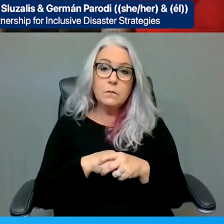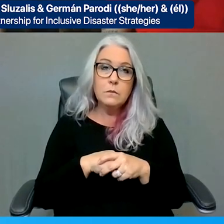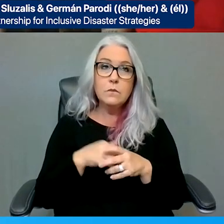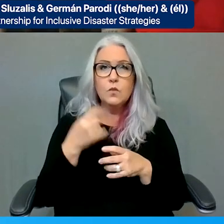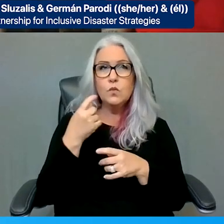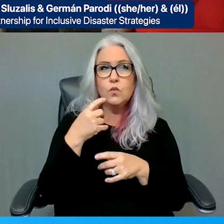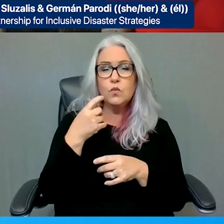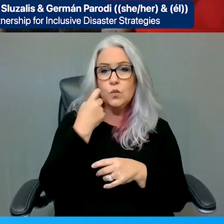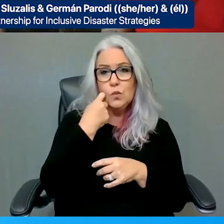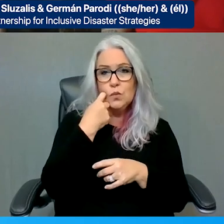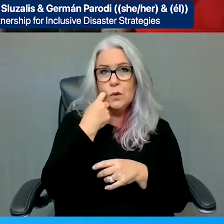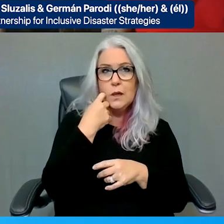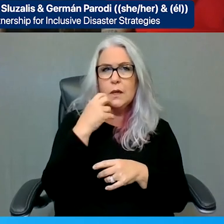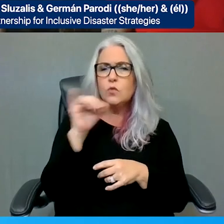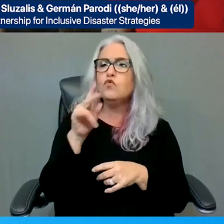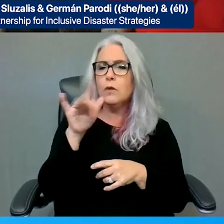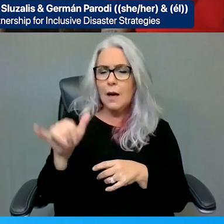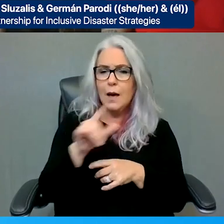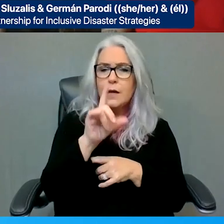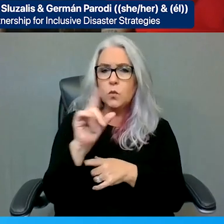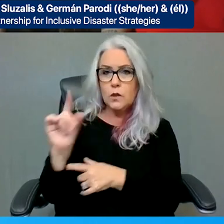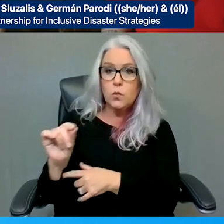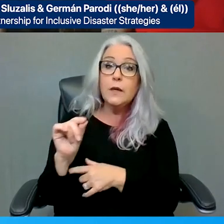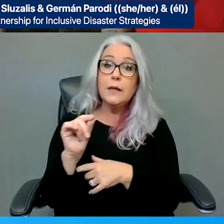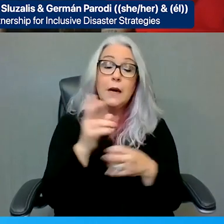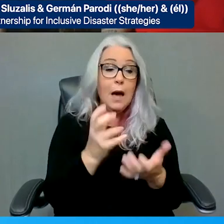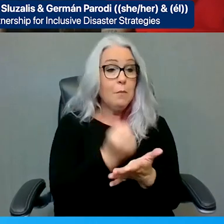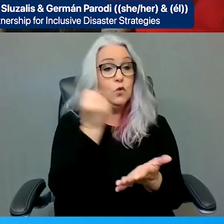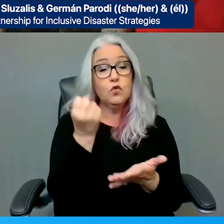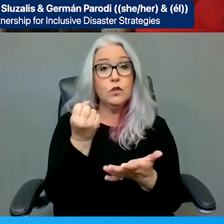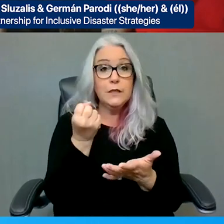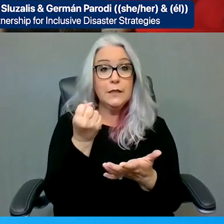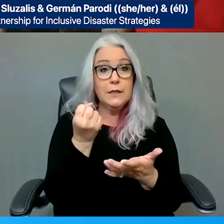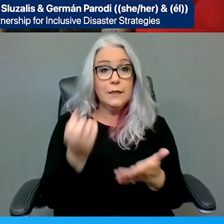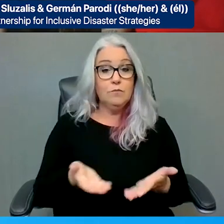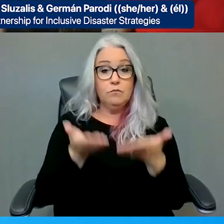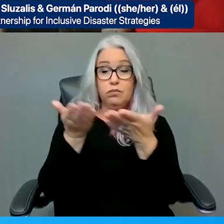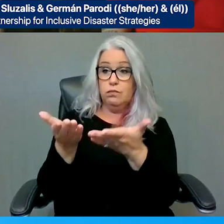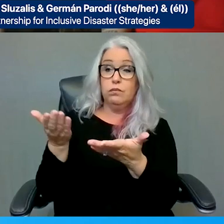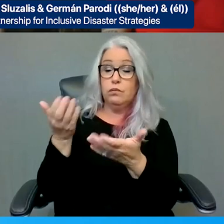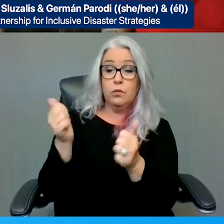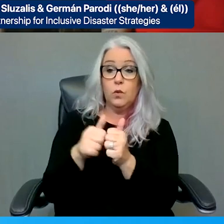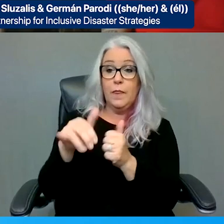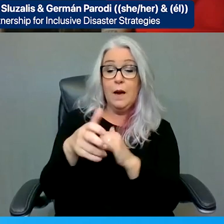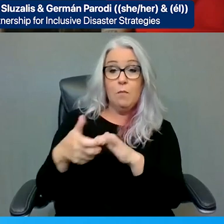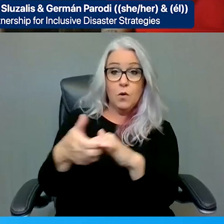arose with The Partnership, and it was this amazing opportunity to be able to blend my passion for